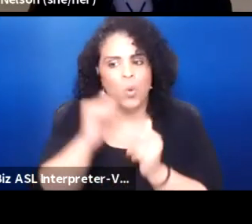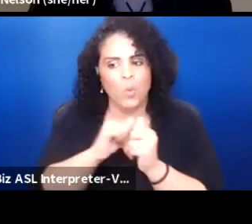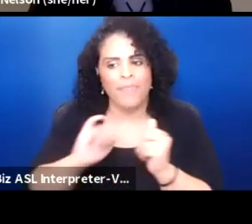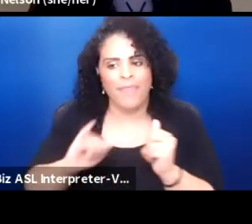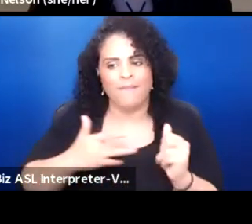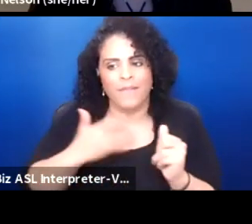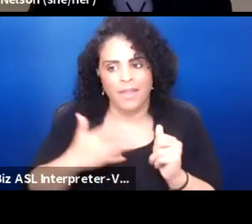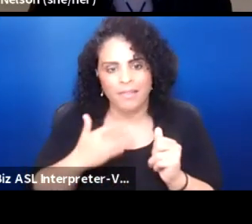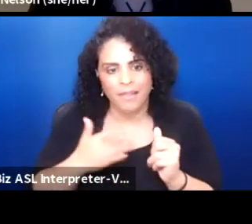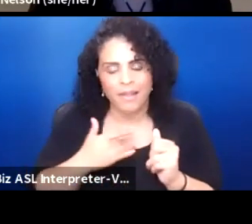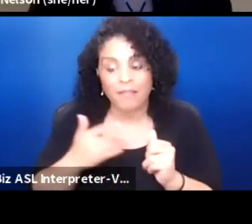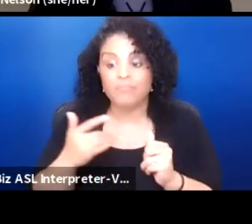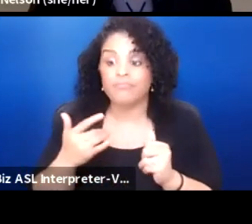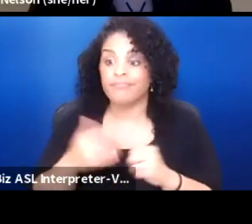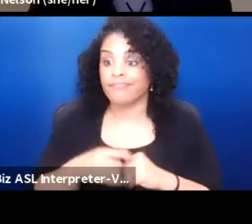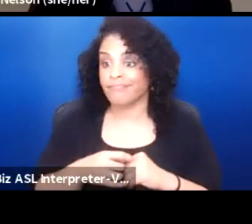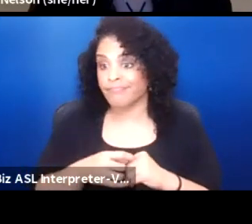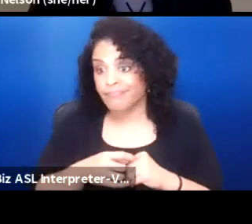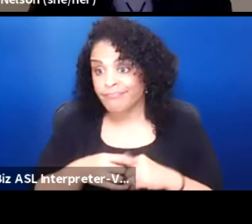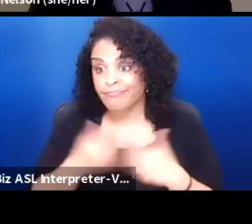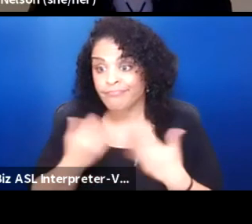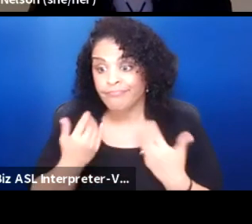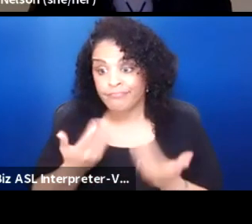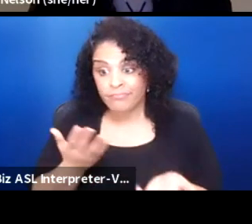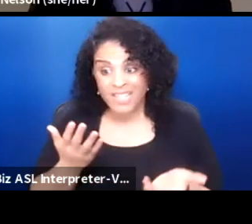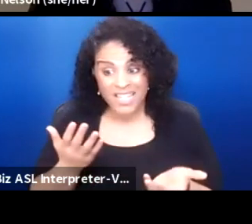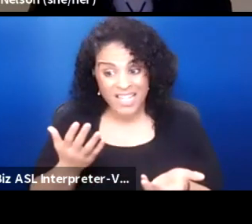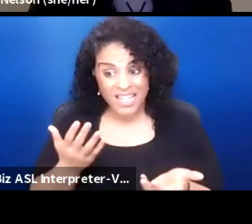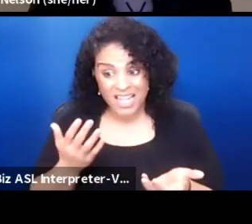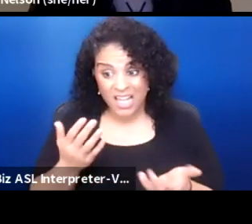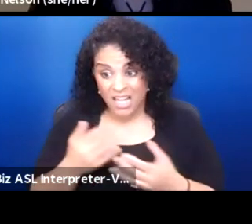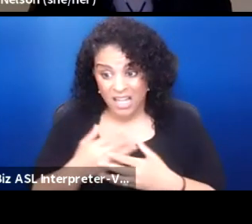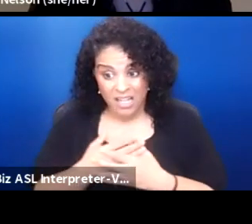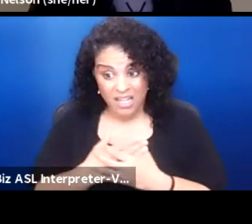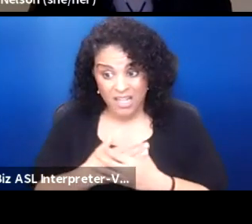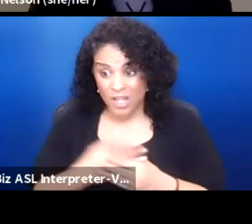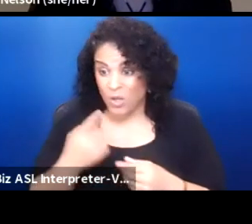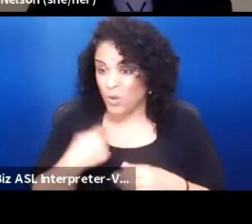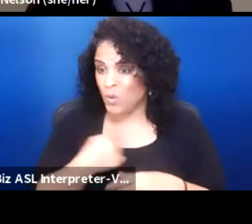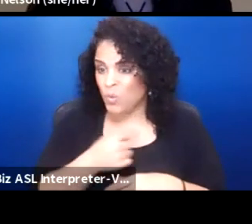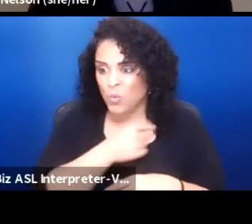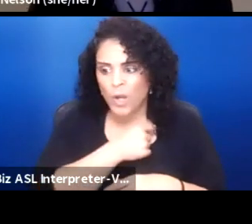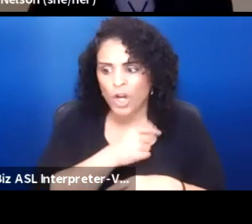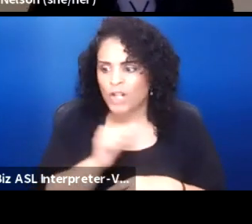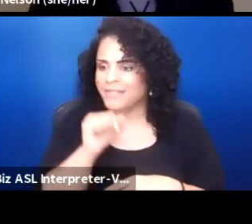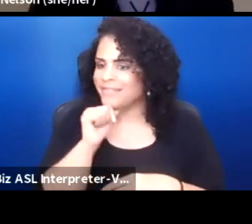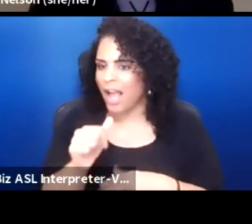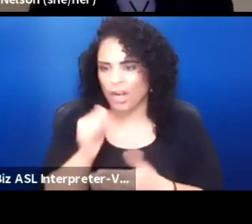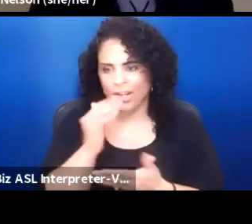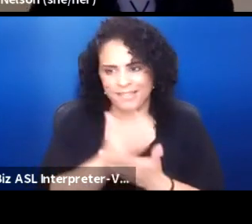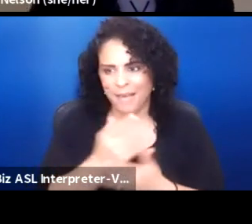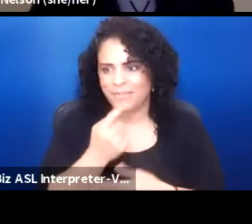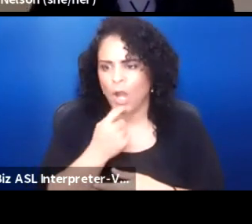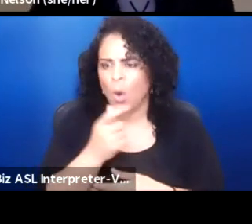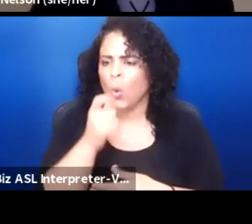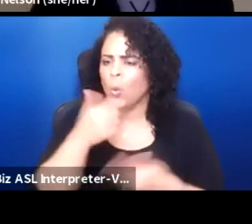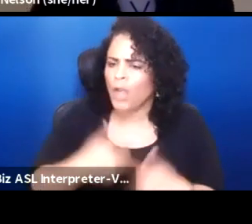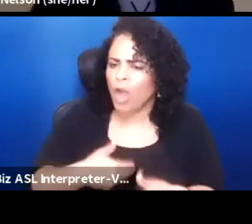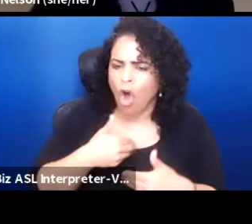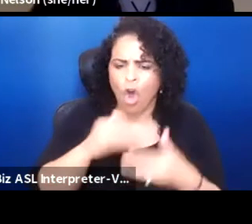That said, we're not gonna stop saying who we are and sharing our stories.